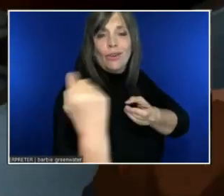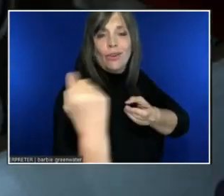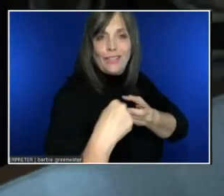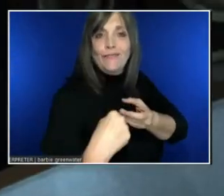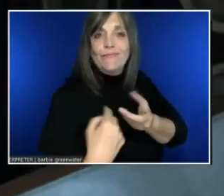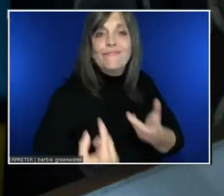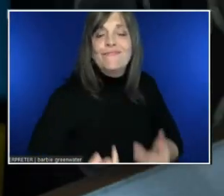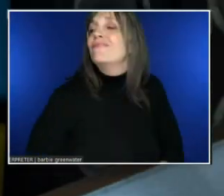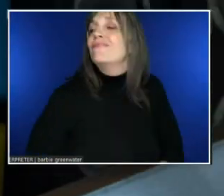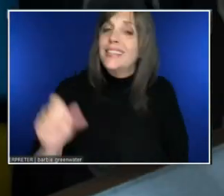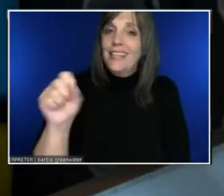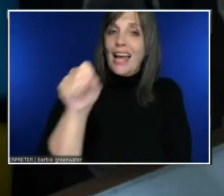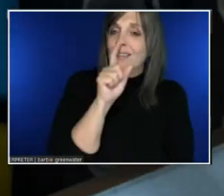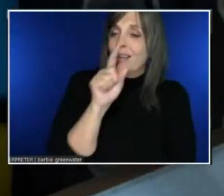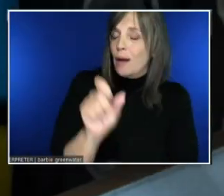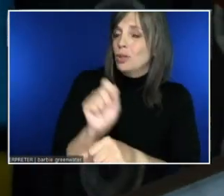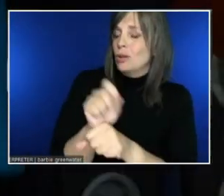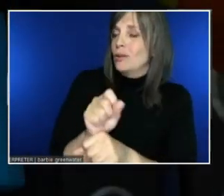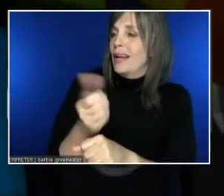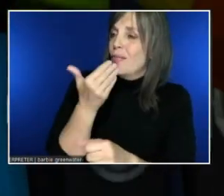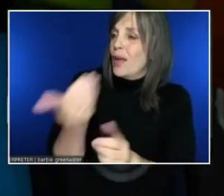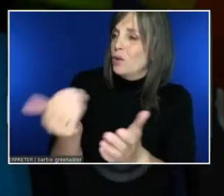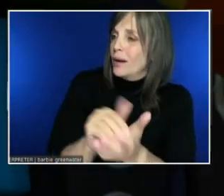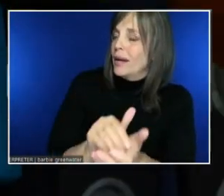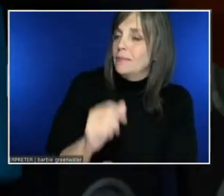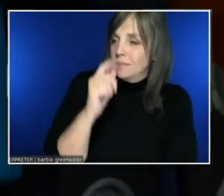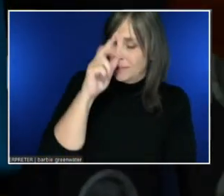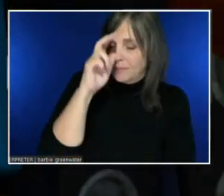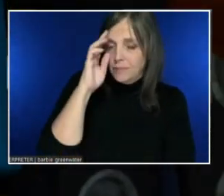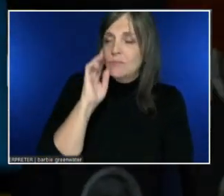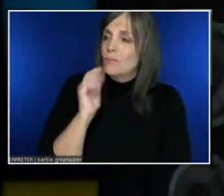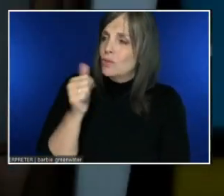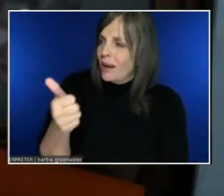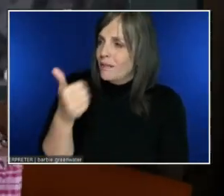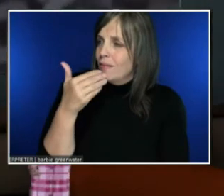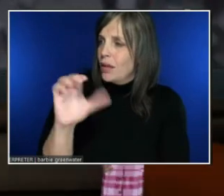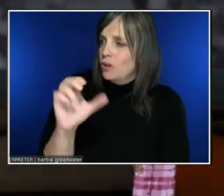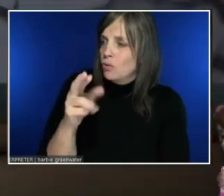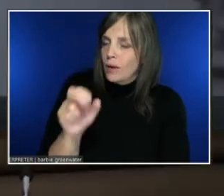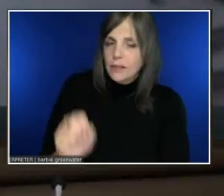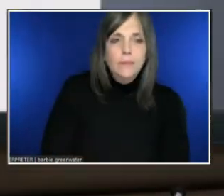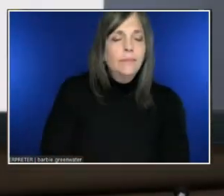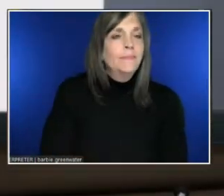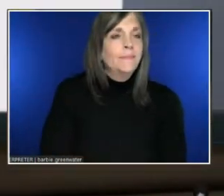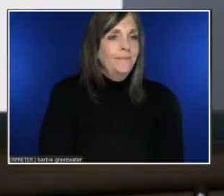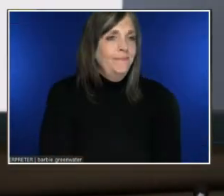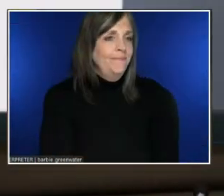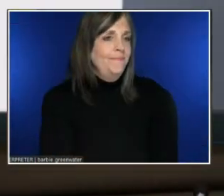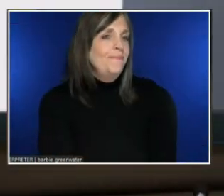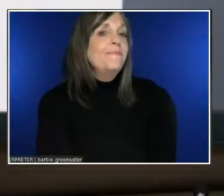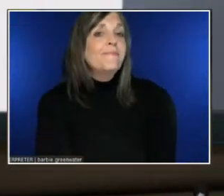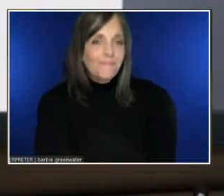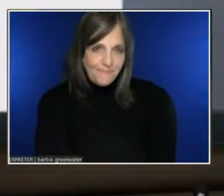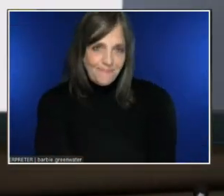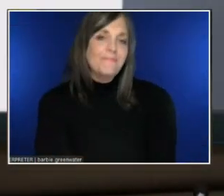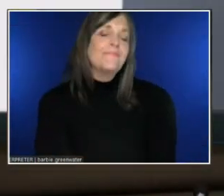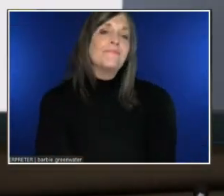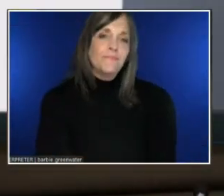Thank you! Thank you, Chris. Next, we've got Kurt.